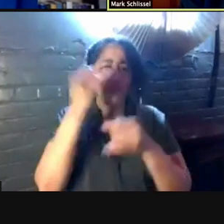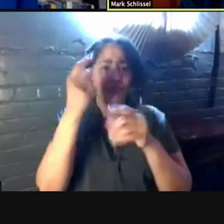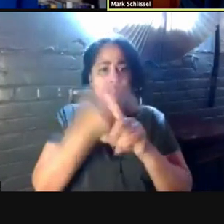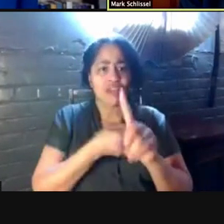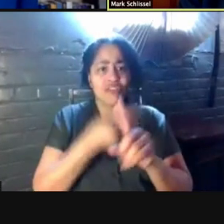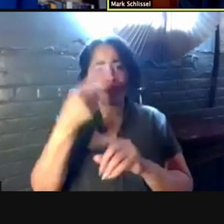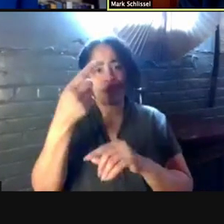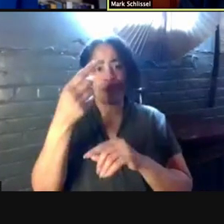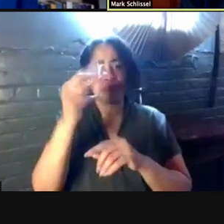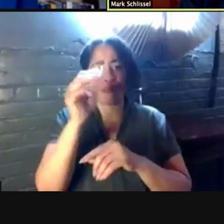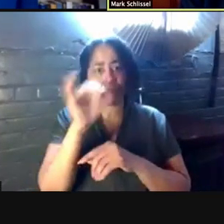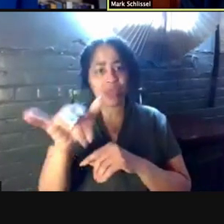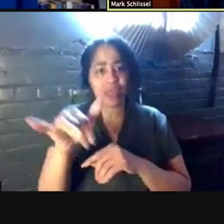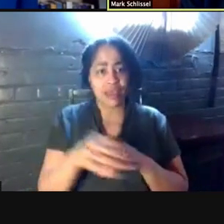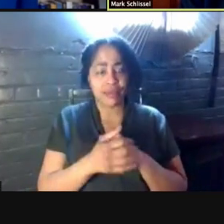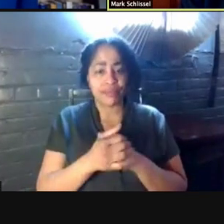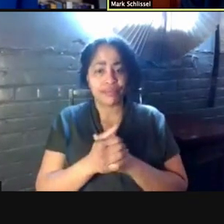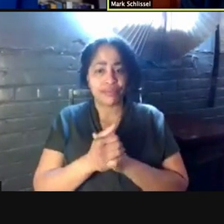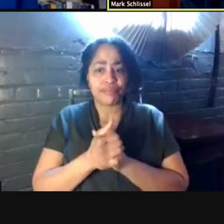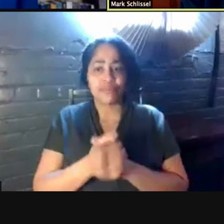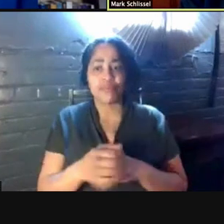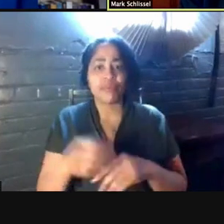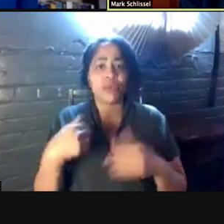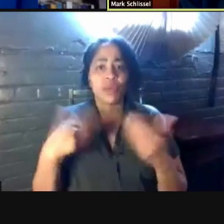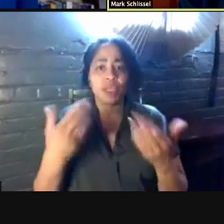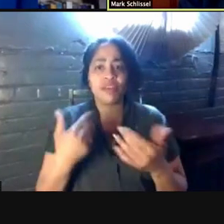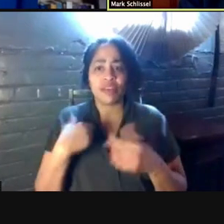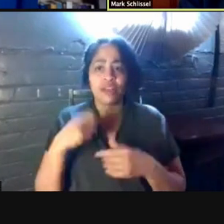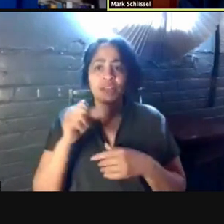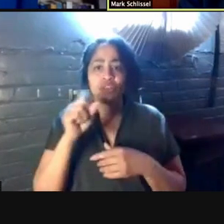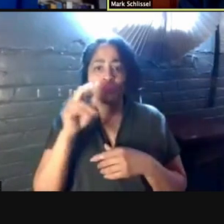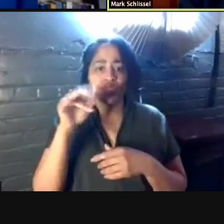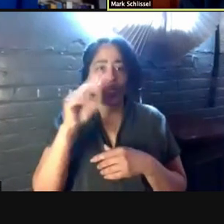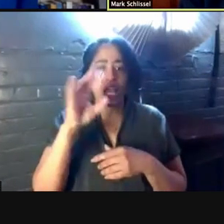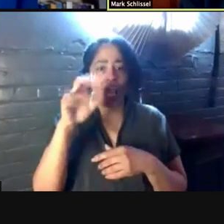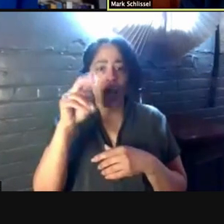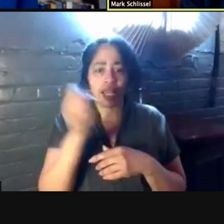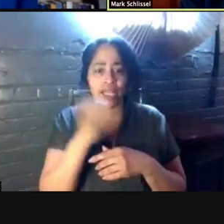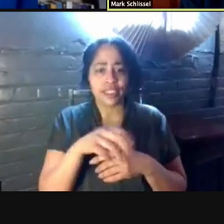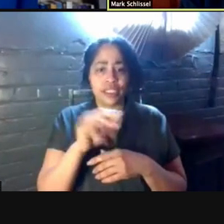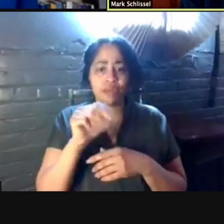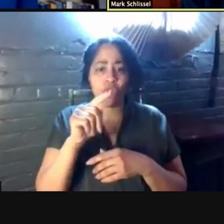Vice President for student life Martino Harmon, Chief Health Officer Preeti Malani